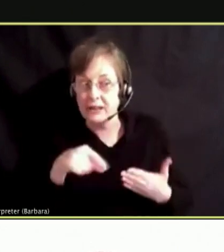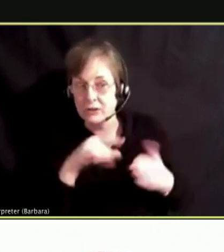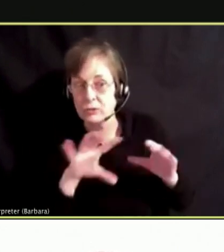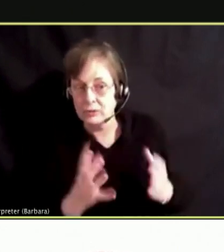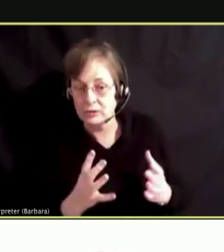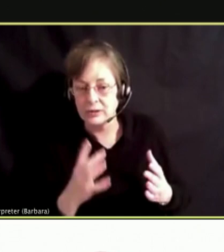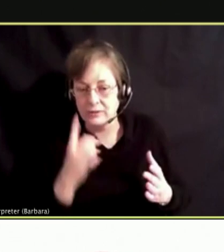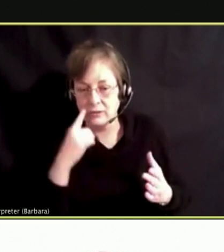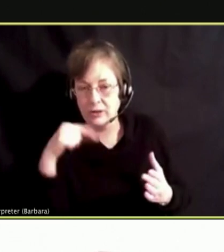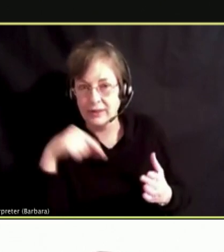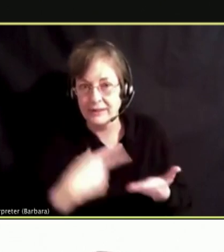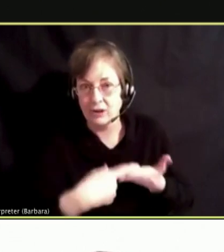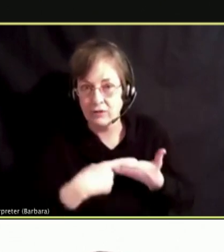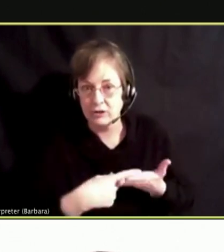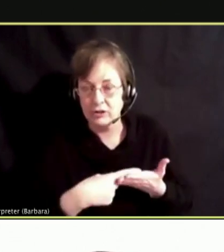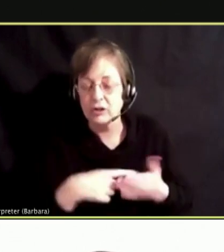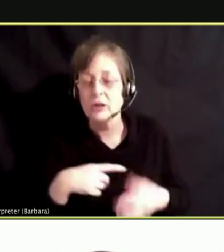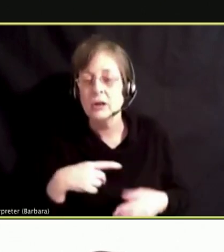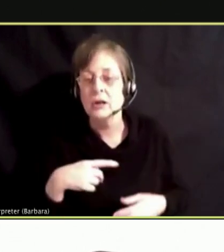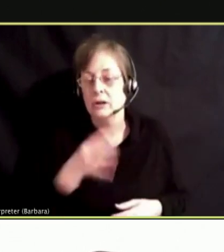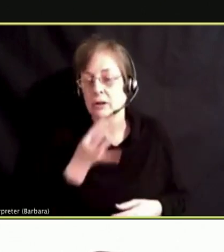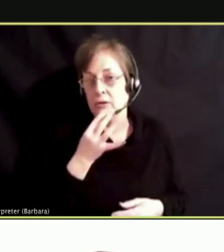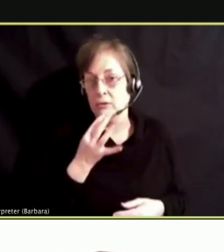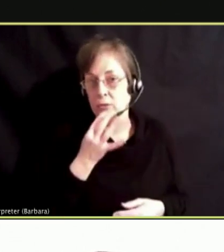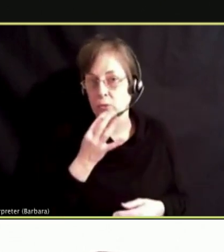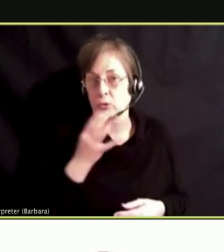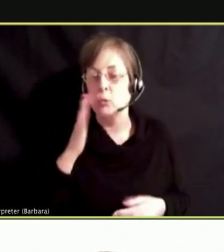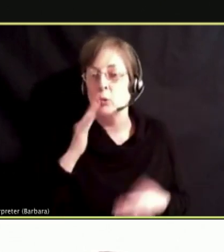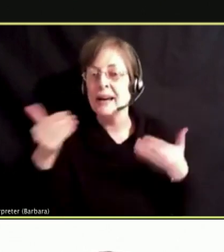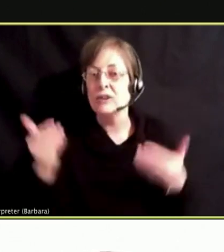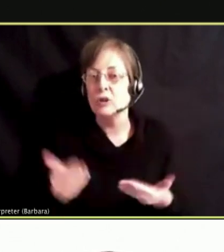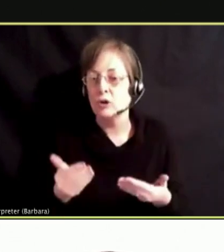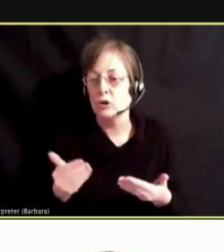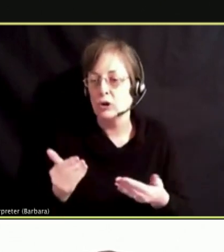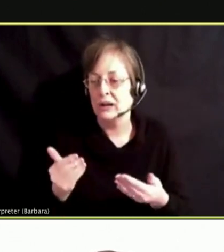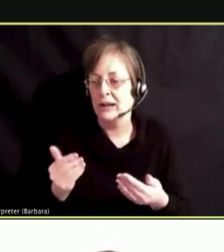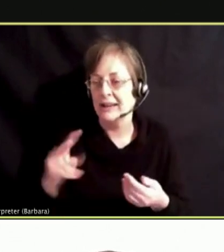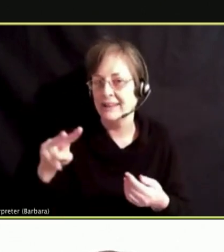AND IN A COUPLE OF MINUTES WE WILL INTRODUCE OUR NEXT SET OF PANELISTS.